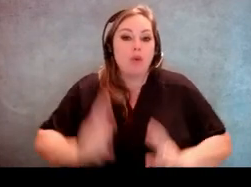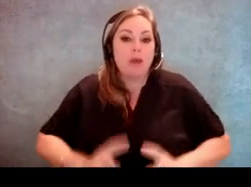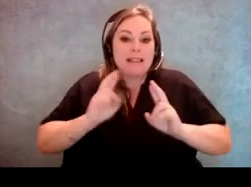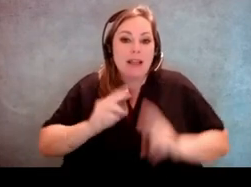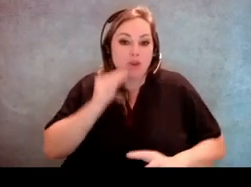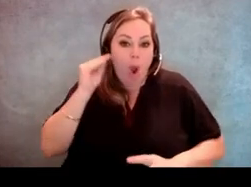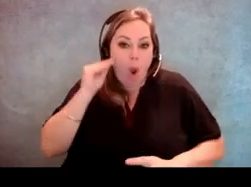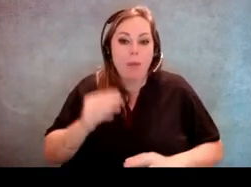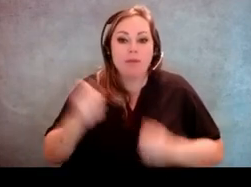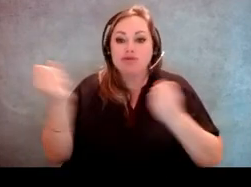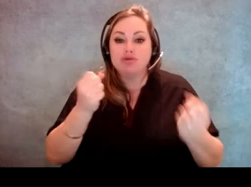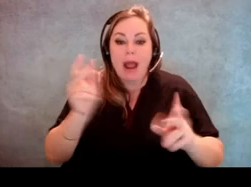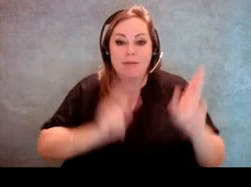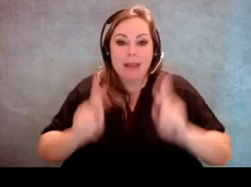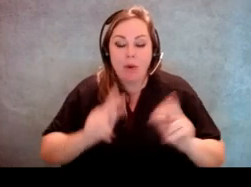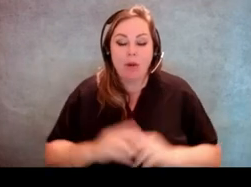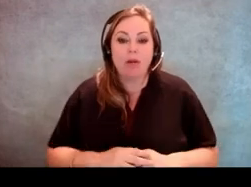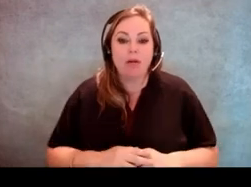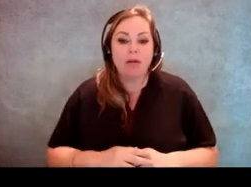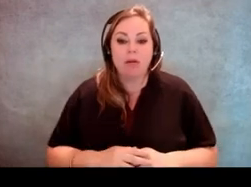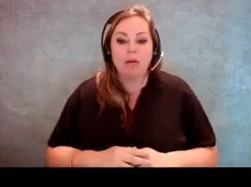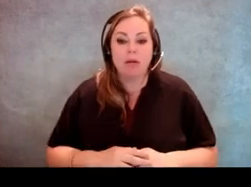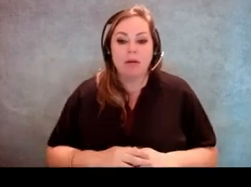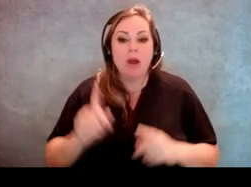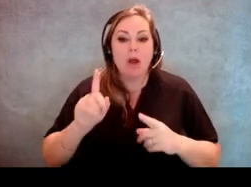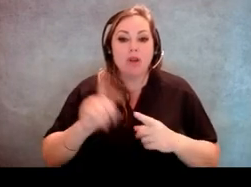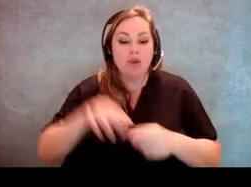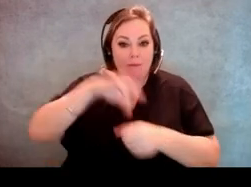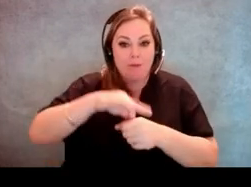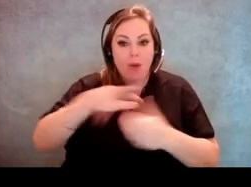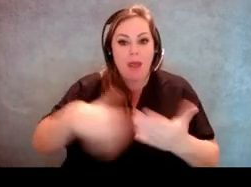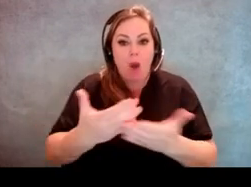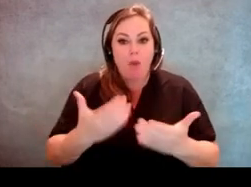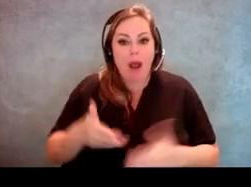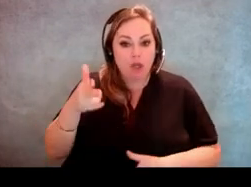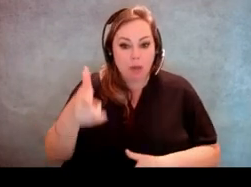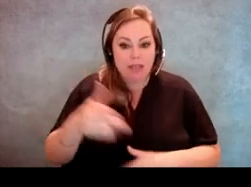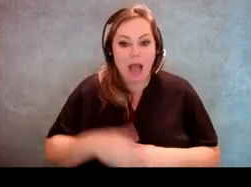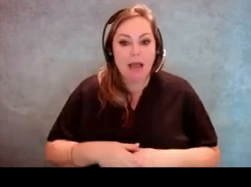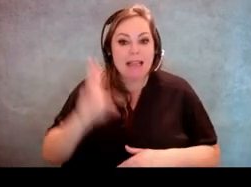and you're just trying to drive people to go vote and they all wanna do curbside, if it's seven or more and you're not related,